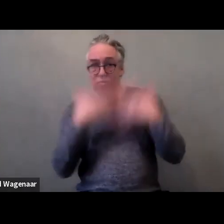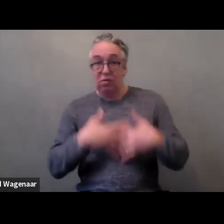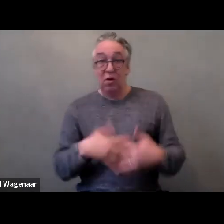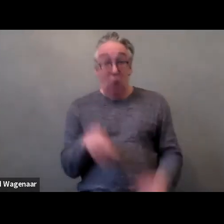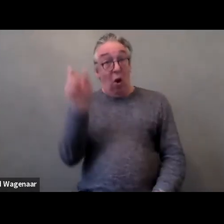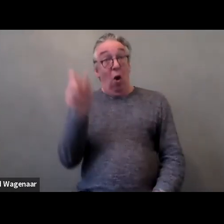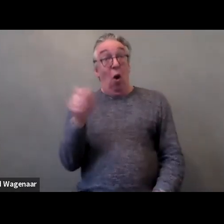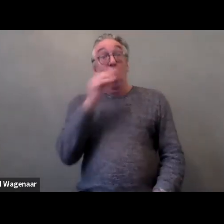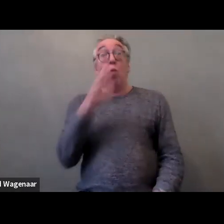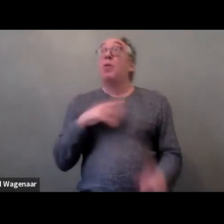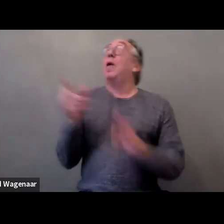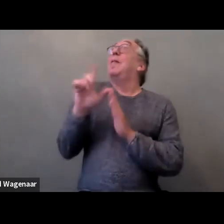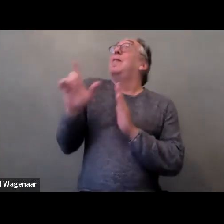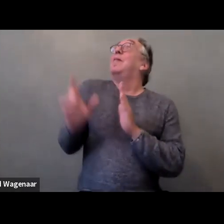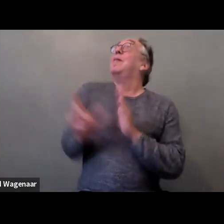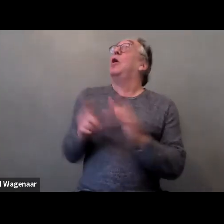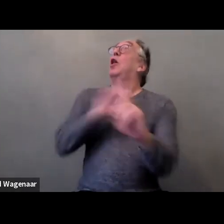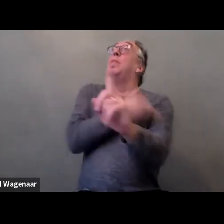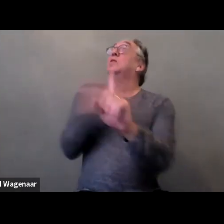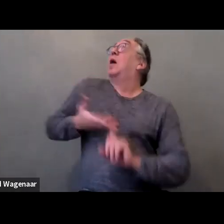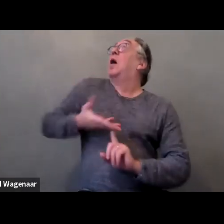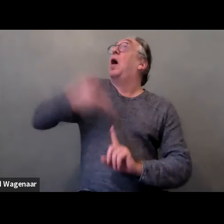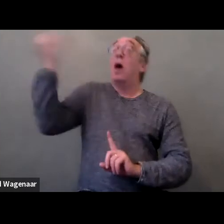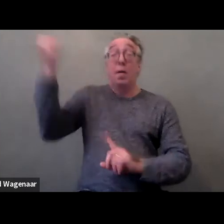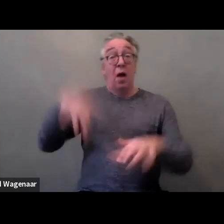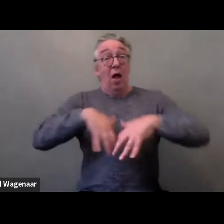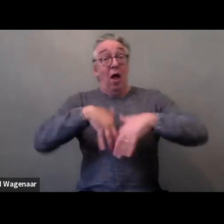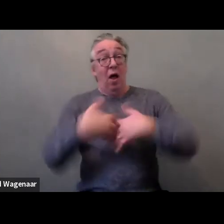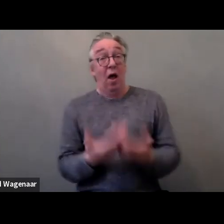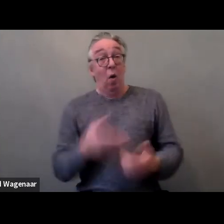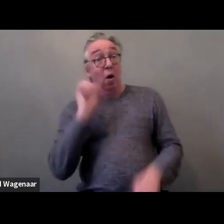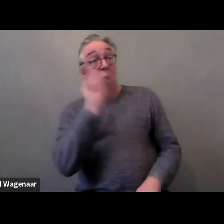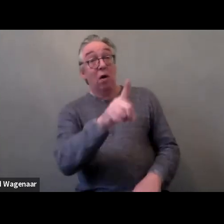when accessing justice to defend their rights when they're victims of violence.